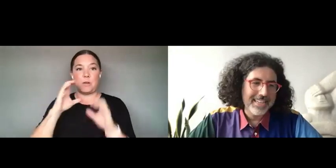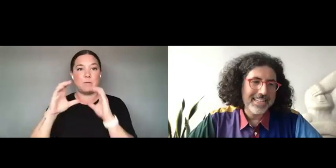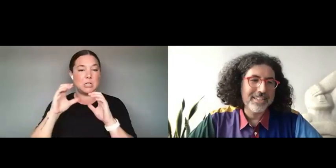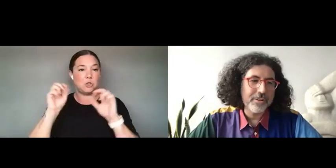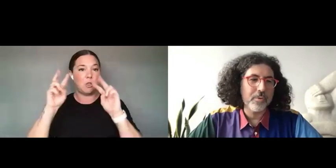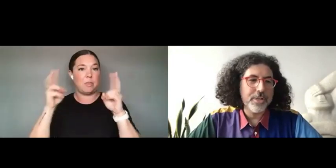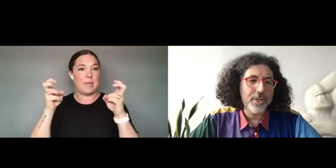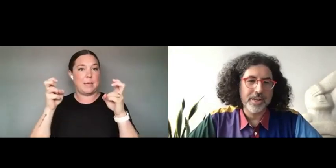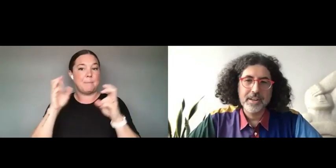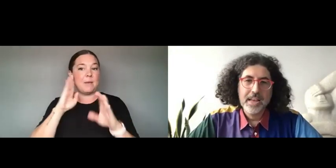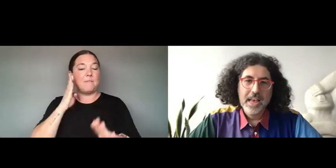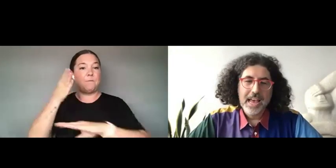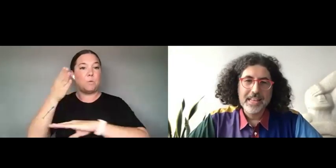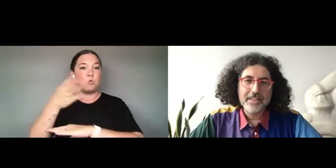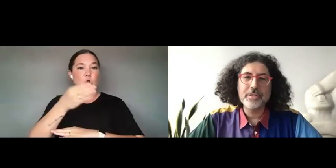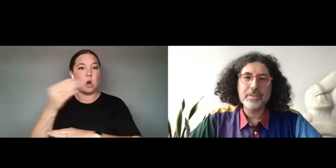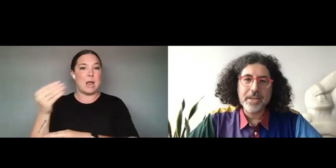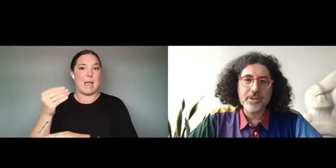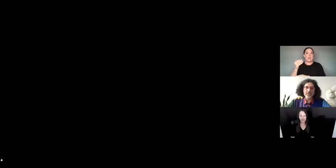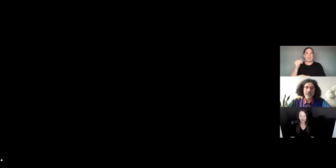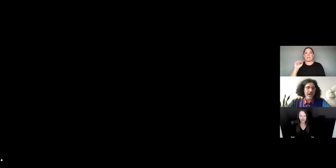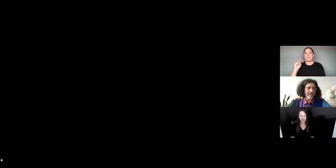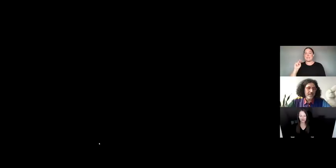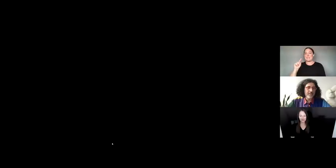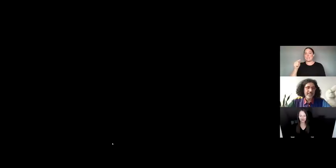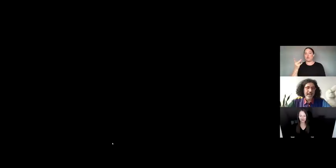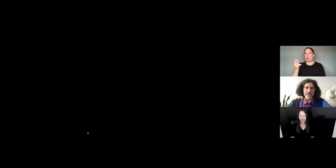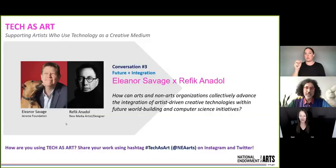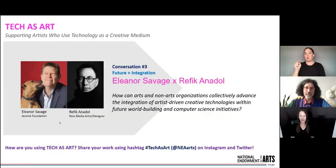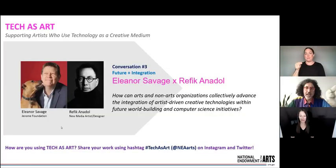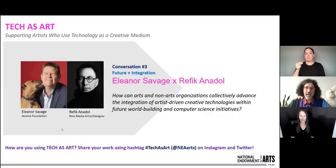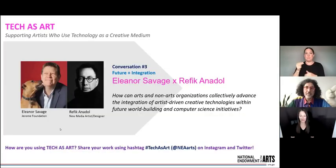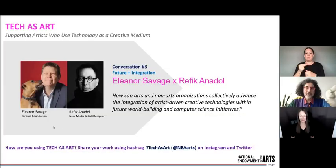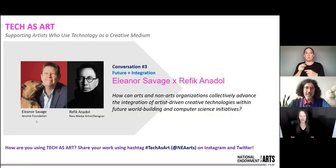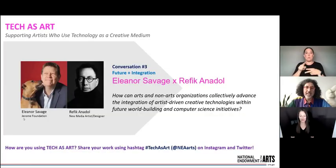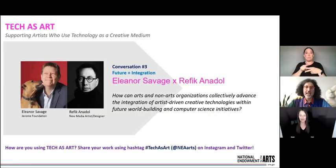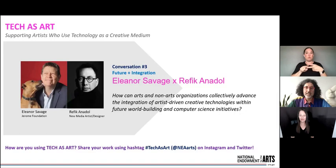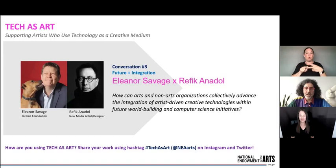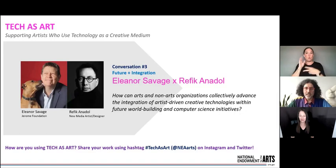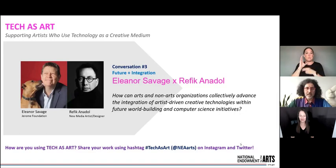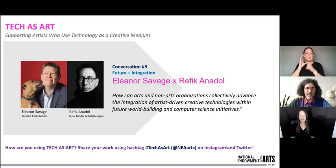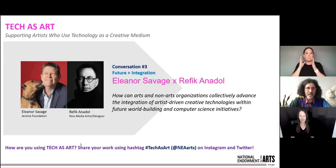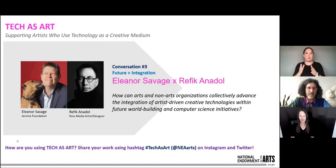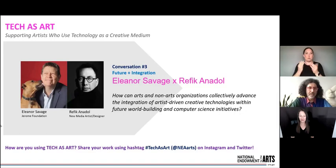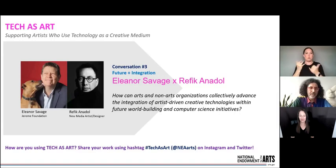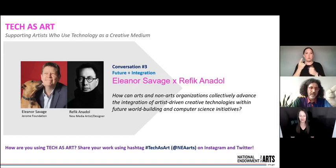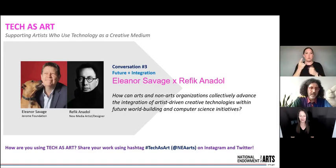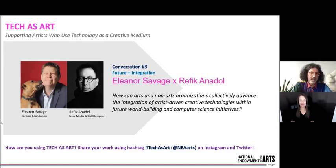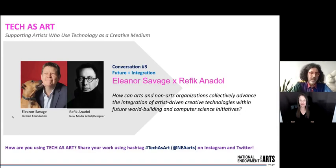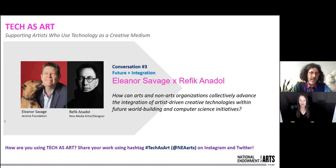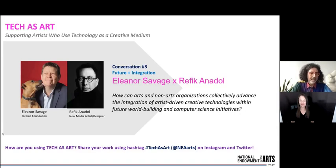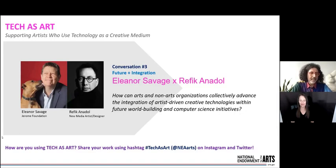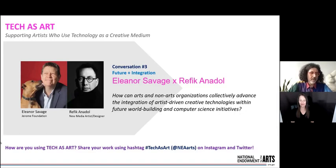INTEGRATION. AND THE TWO SPEAKERS ARE ELEANOR SAVAGE AND REFIK ANADOL AND THEY'RE GOING TO